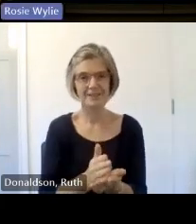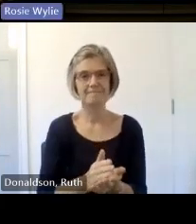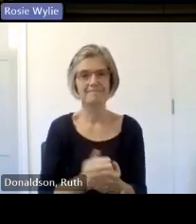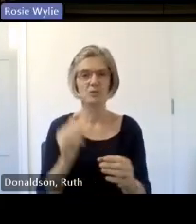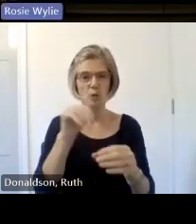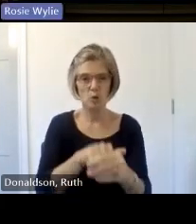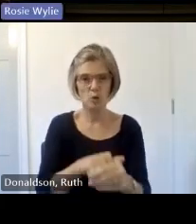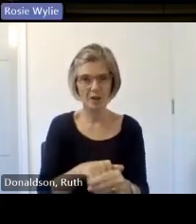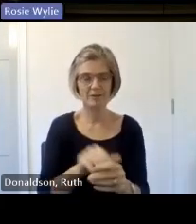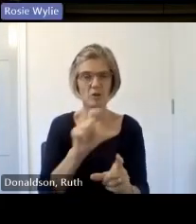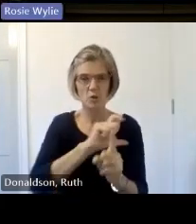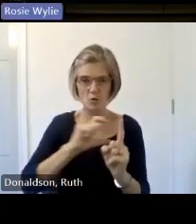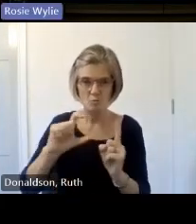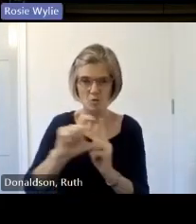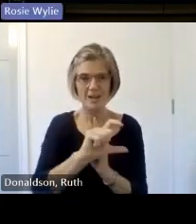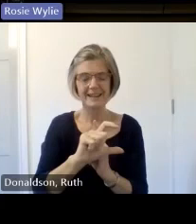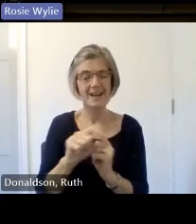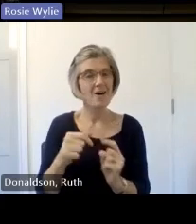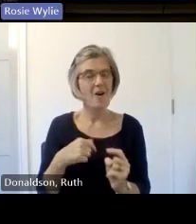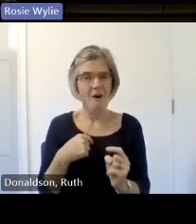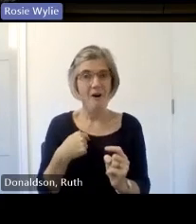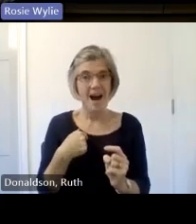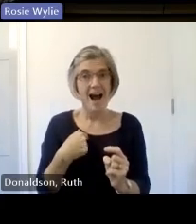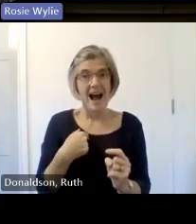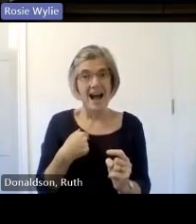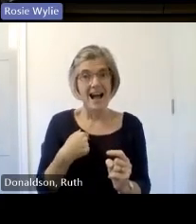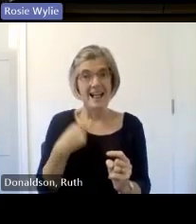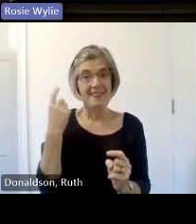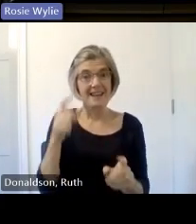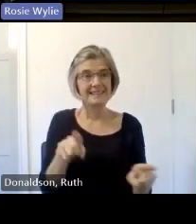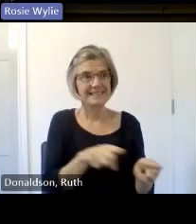that's what I was thinking as well whoever put that it is it's everything all around us